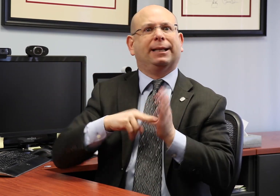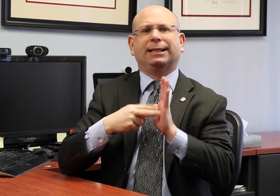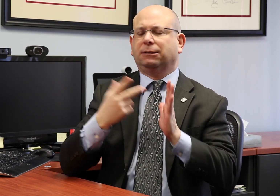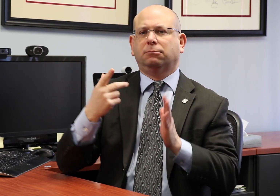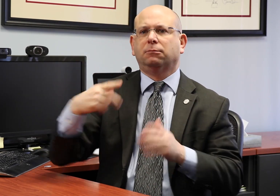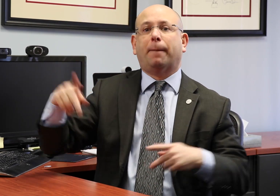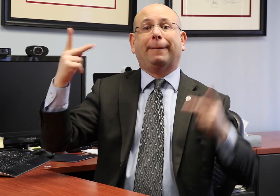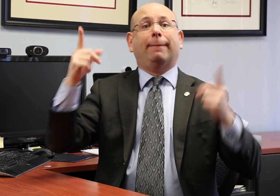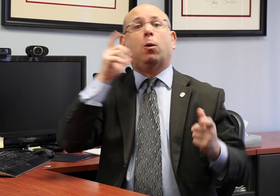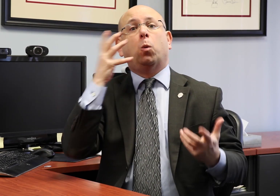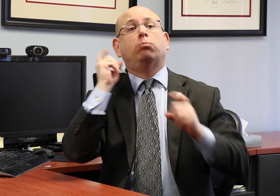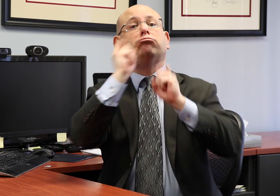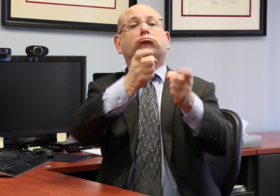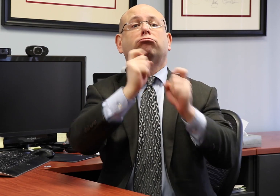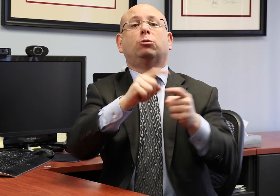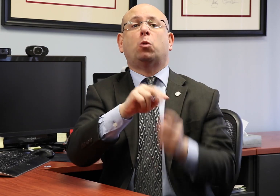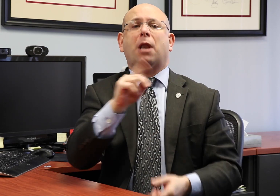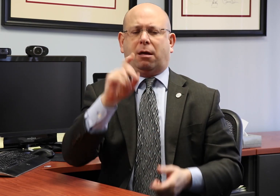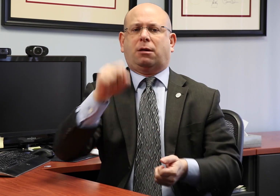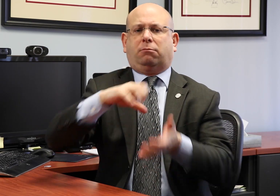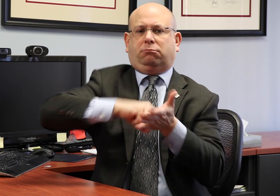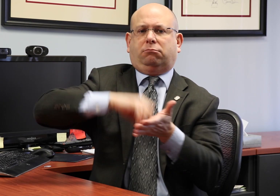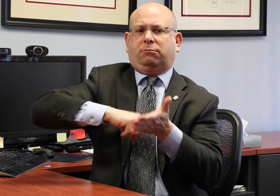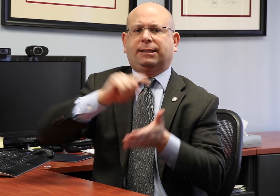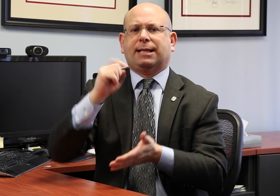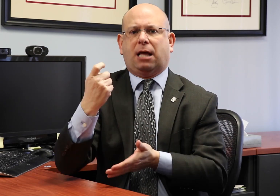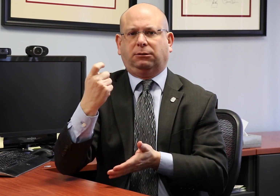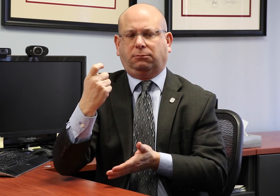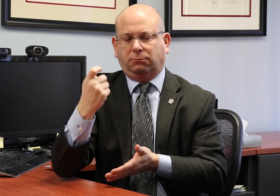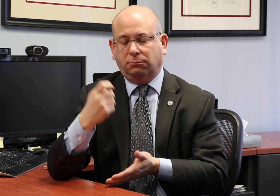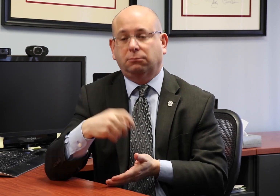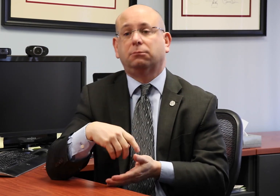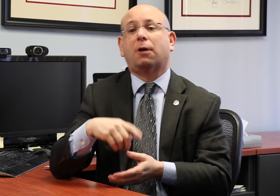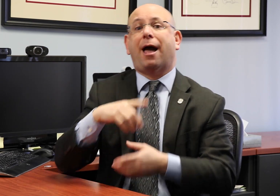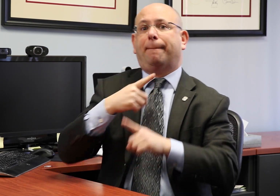Because the NAD is 501c3 tax exempt, people who donate to the NAD can exempt that donation from their taxes.